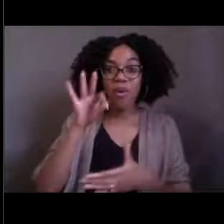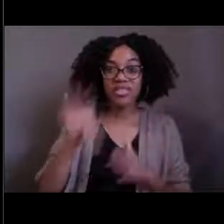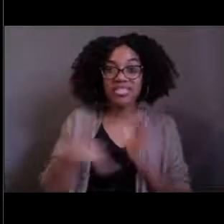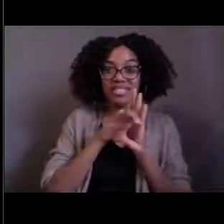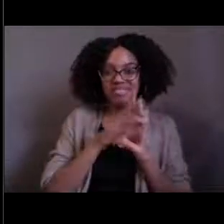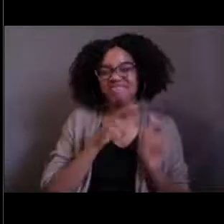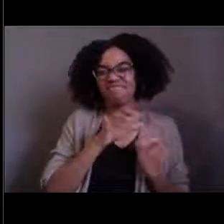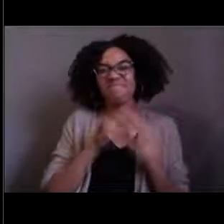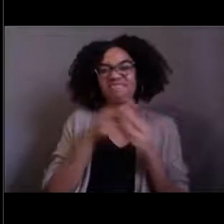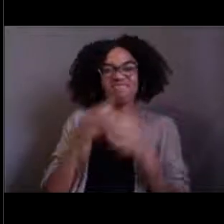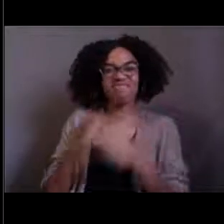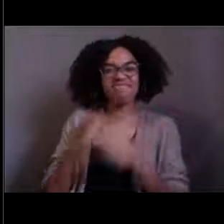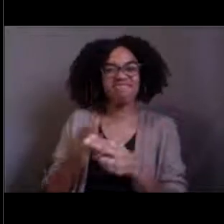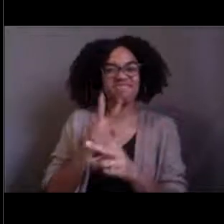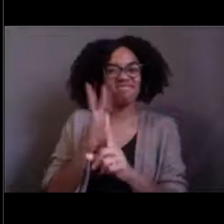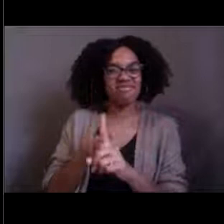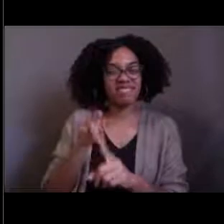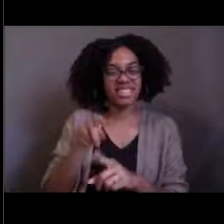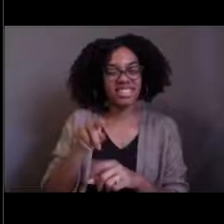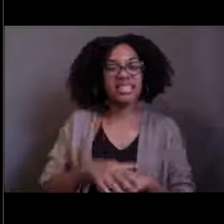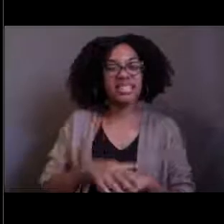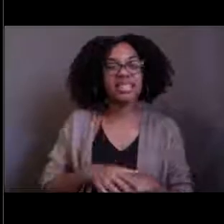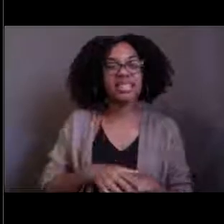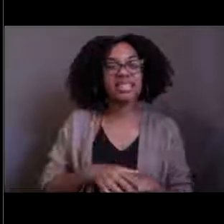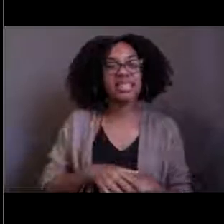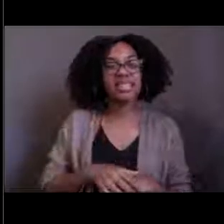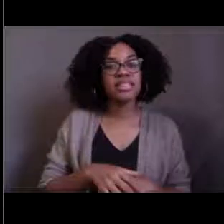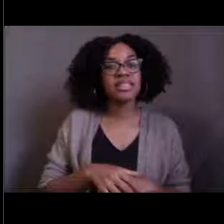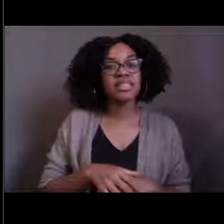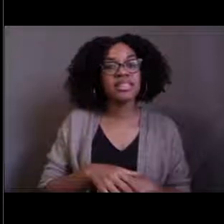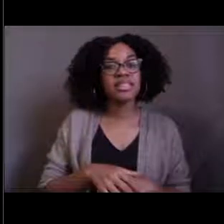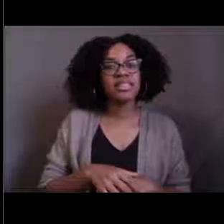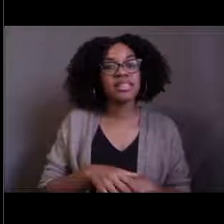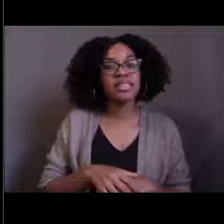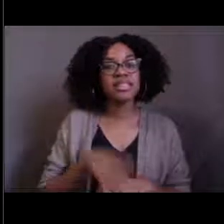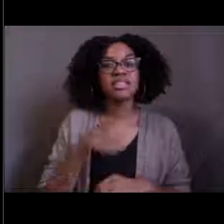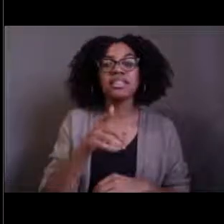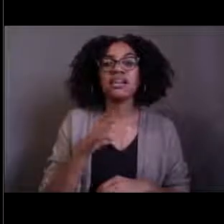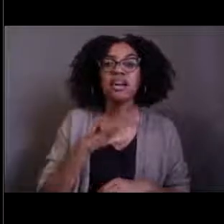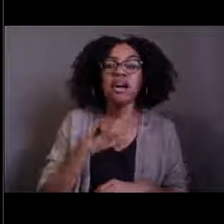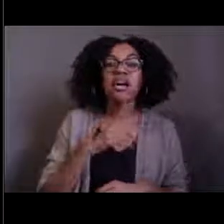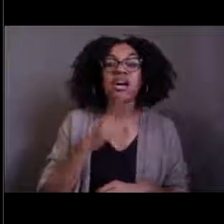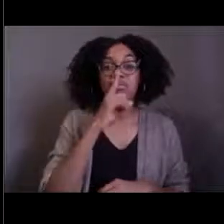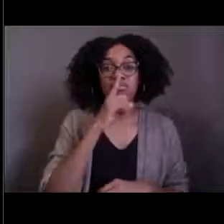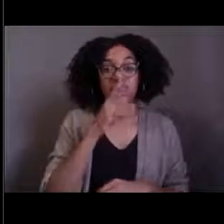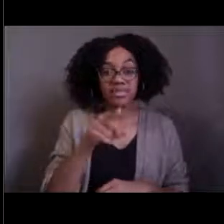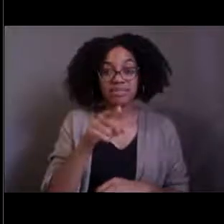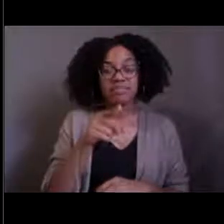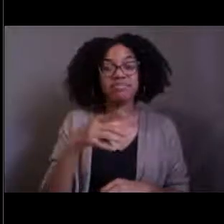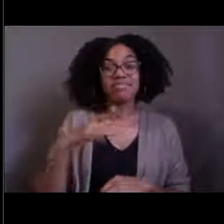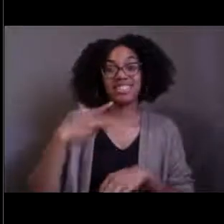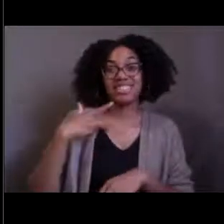was that it was a new depth record for this type of octopus. So normally in the deep sea, we see one type of octopus